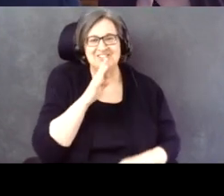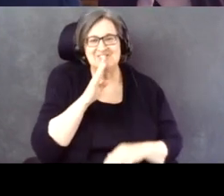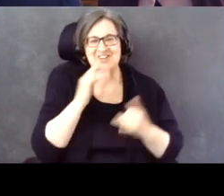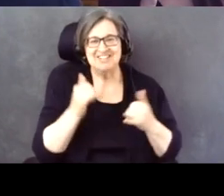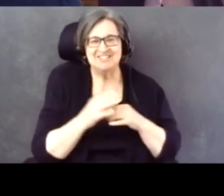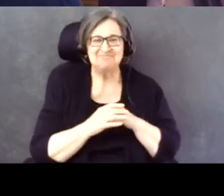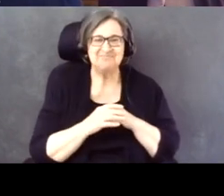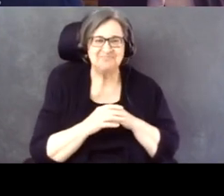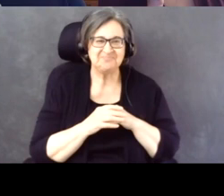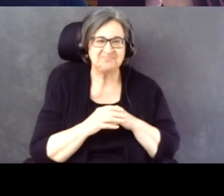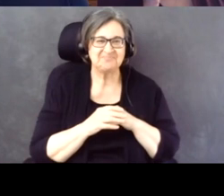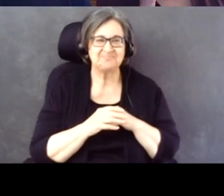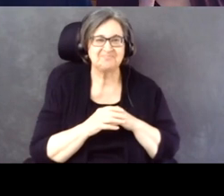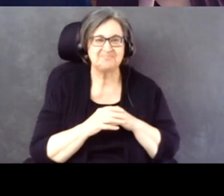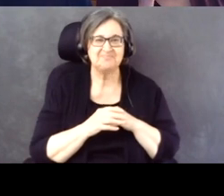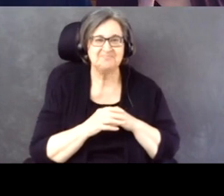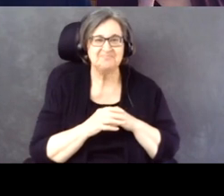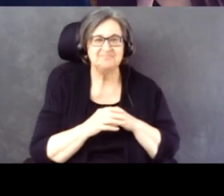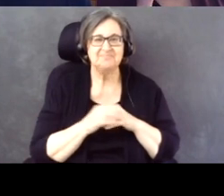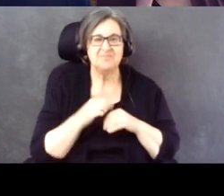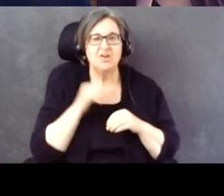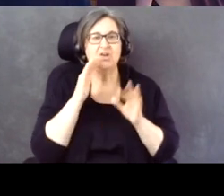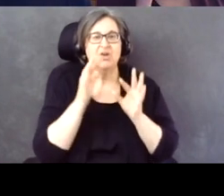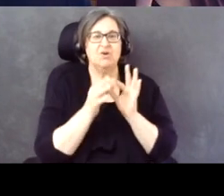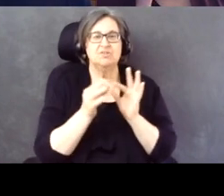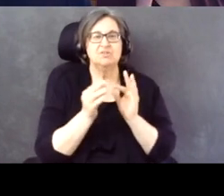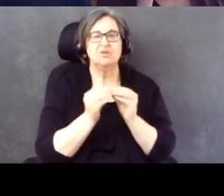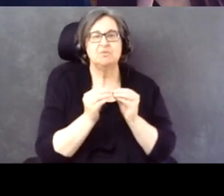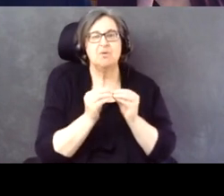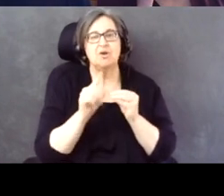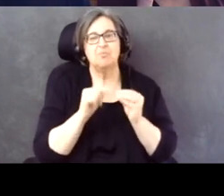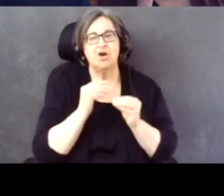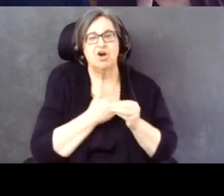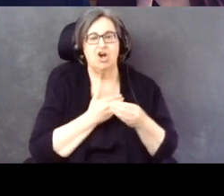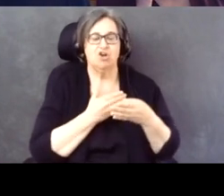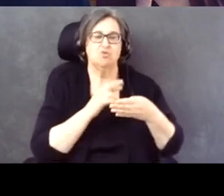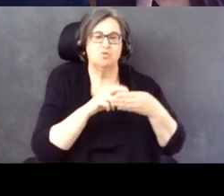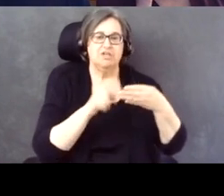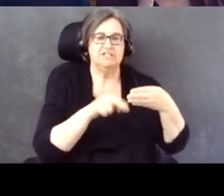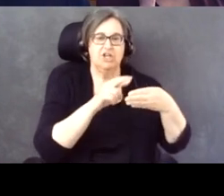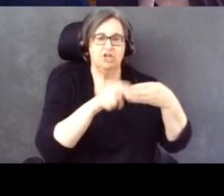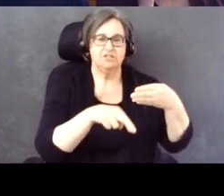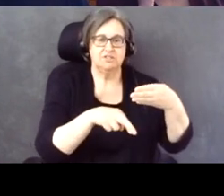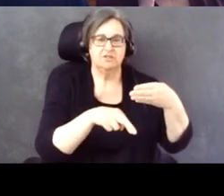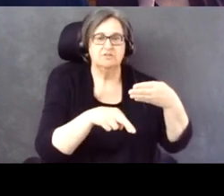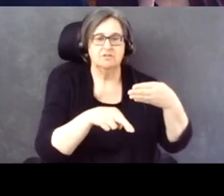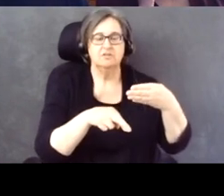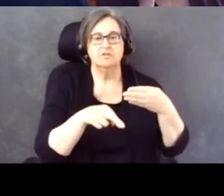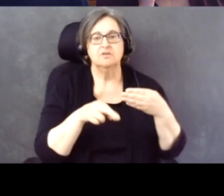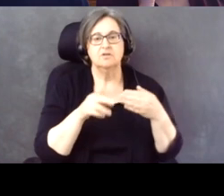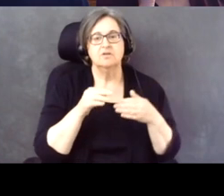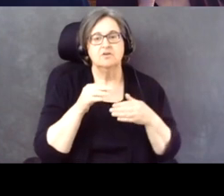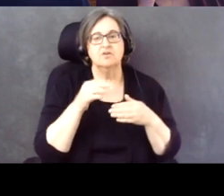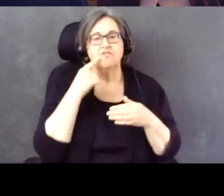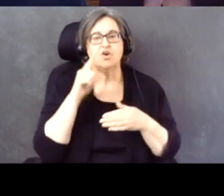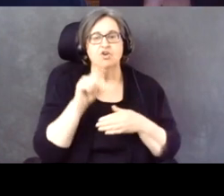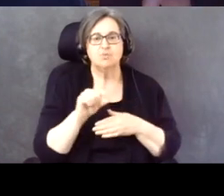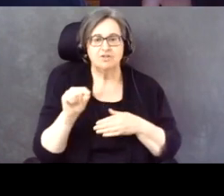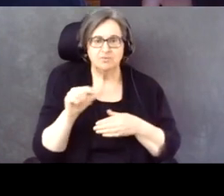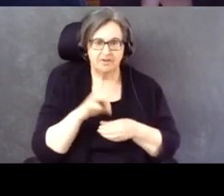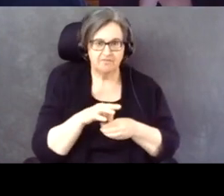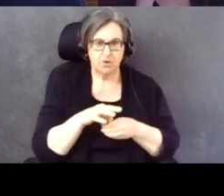I'll just say little bit more about our findings on the 2020 voting